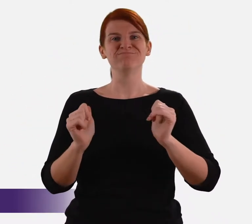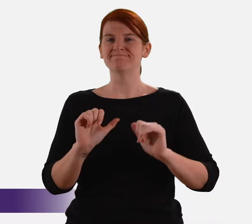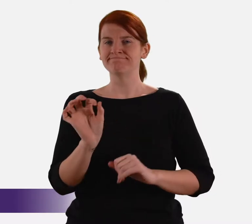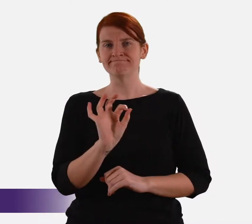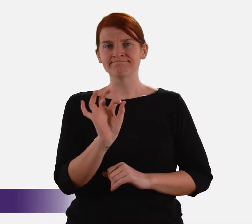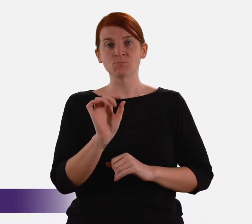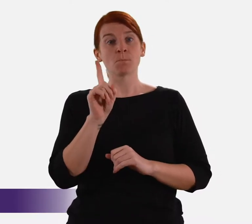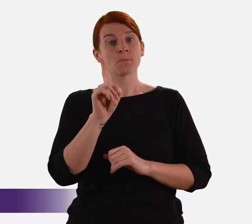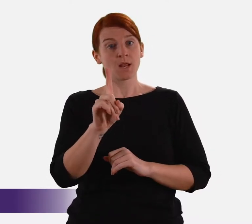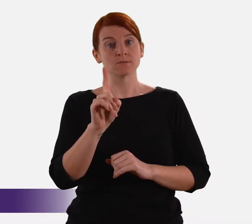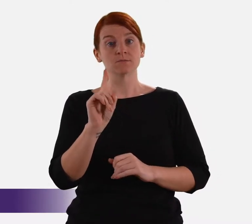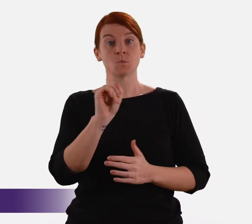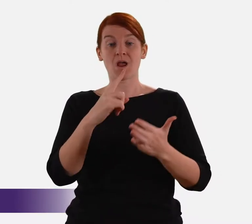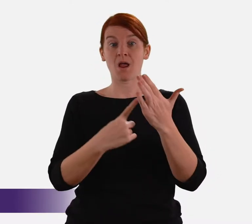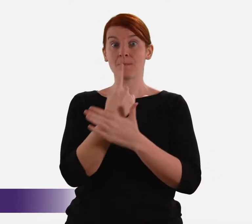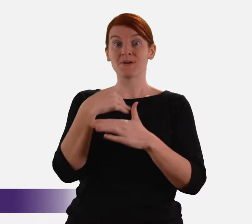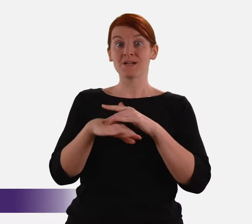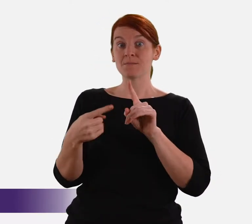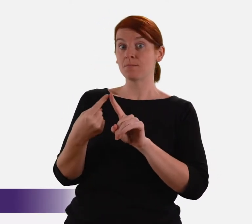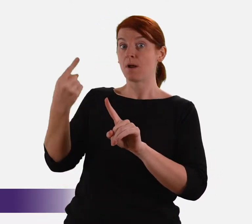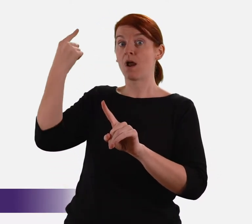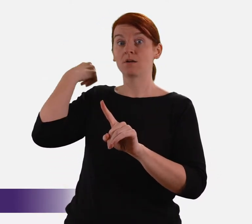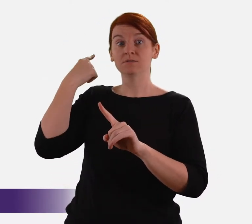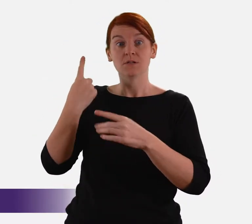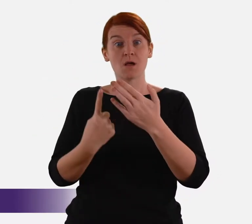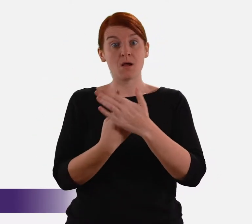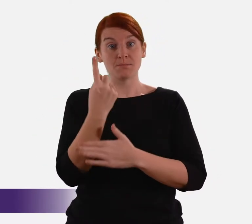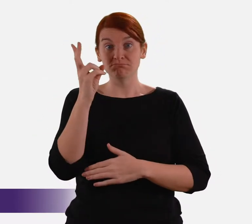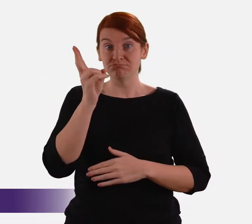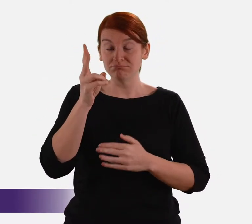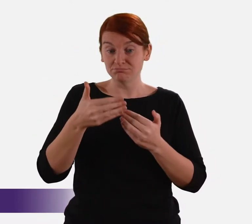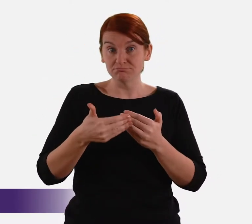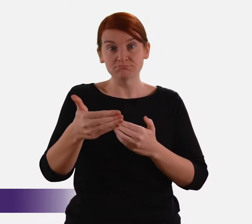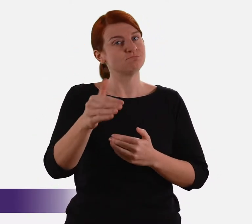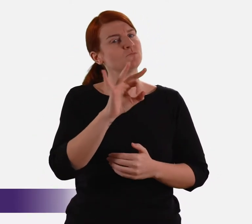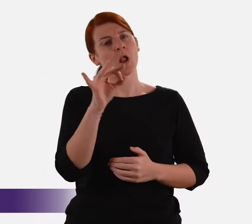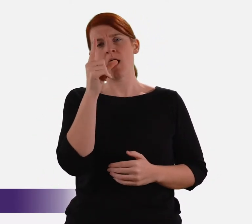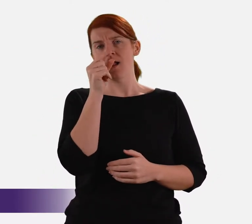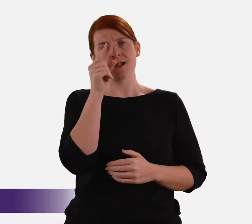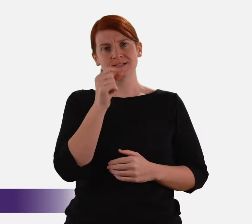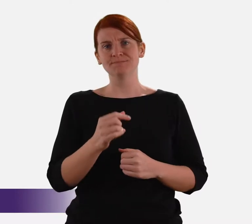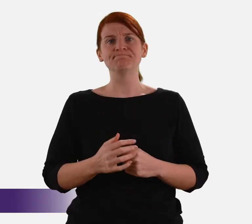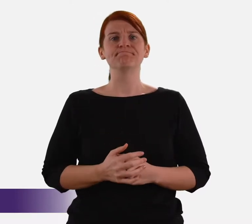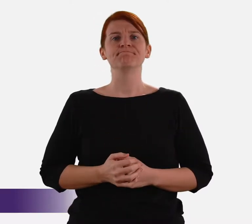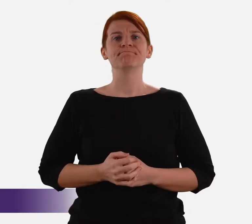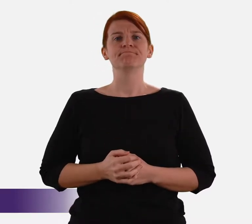but on any view it is highly unlikely that anything remotely like that what happened in so many institutions over so many decades could ever happen again.